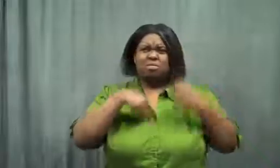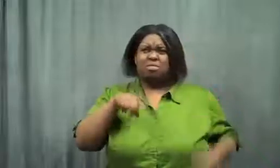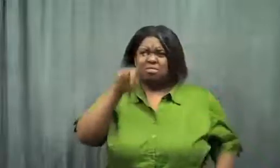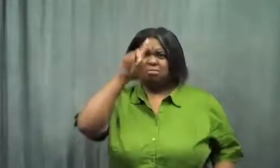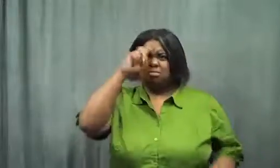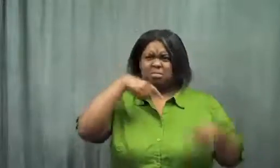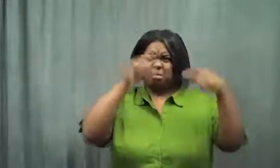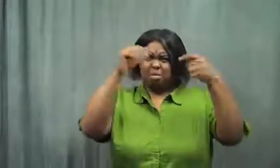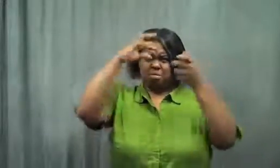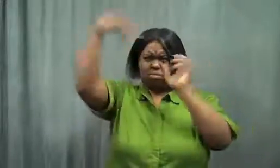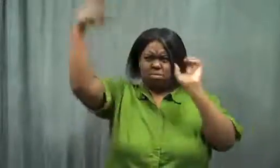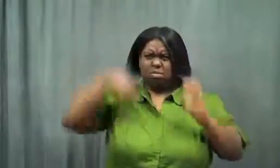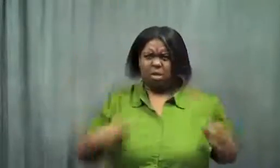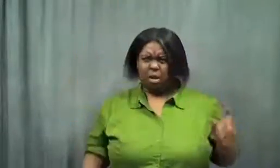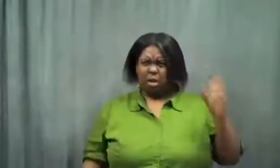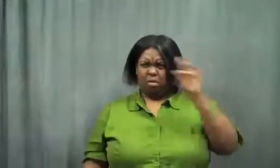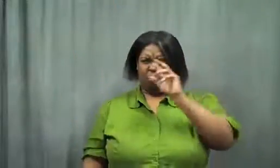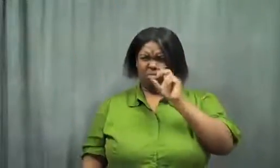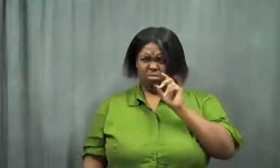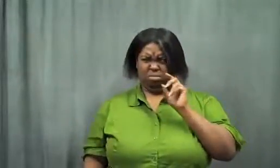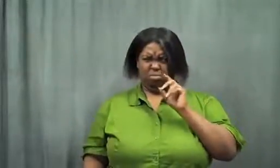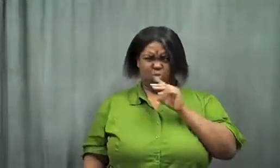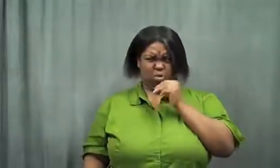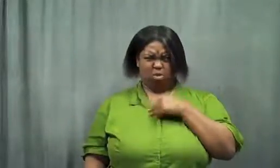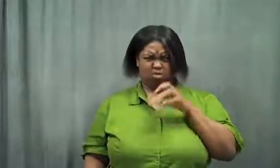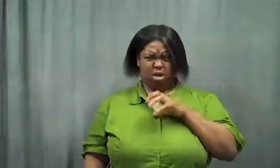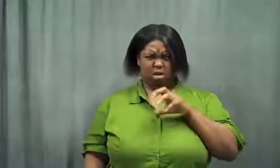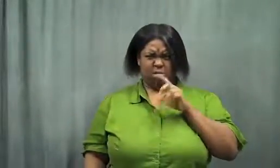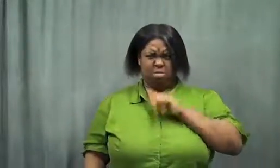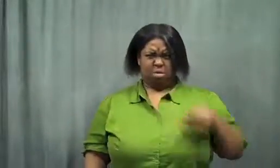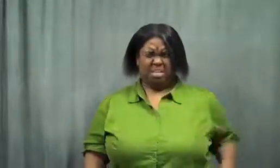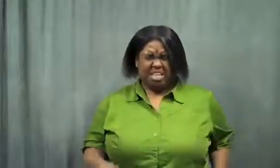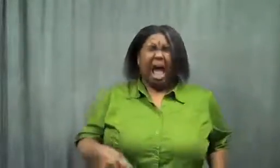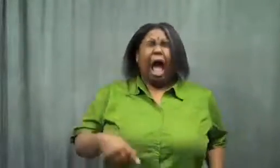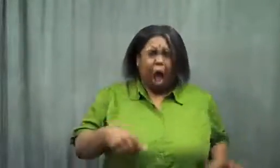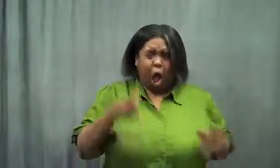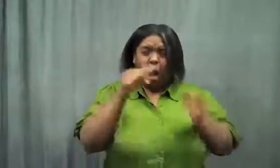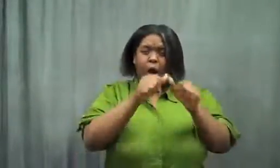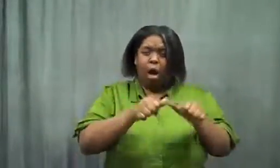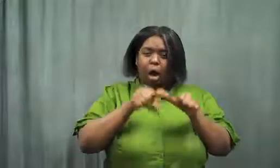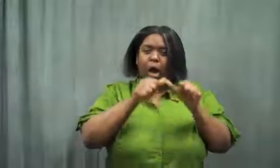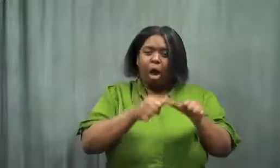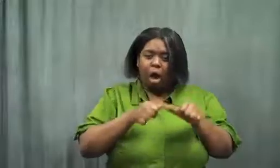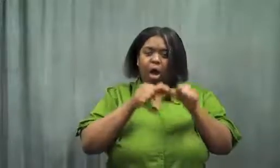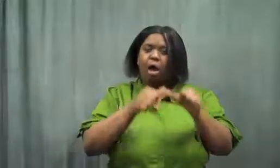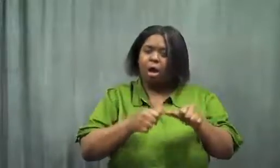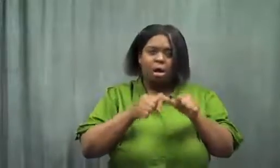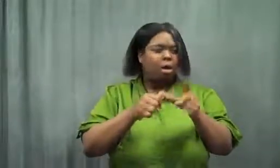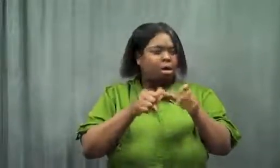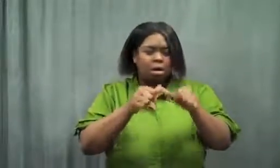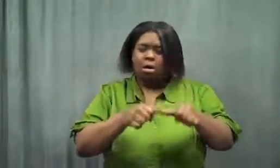I was confused. No chocolate? But.. "Owww!"